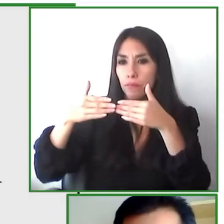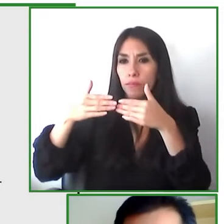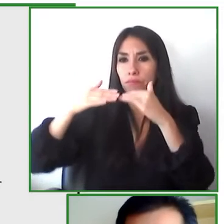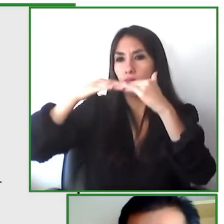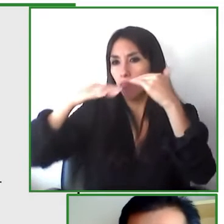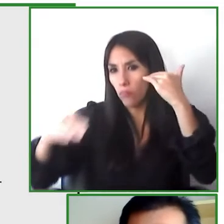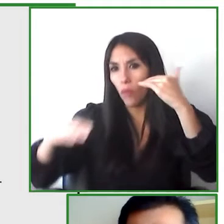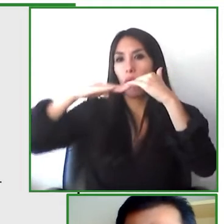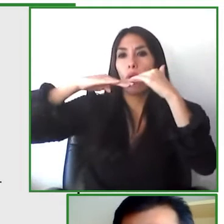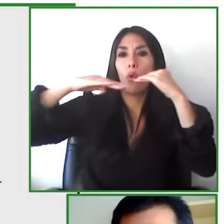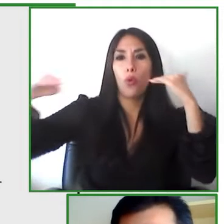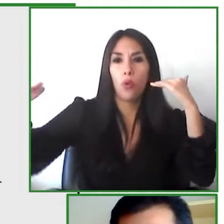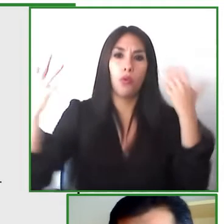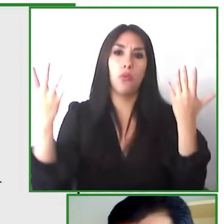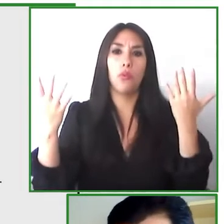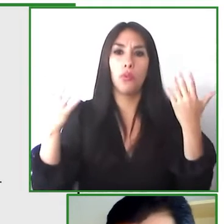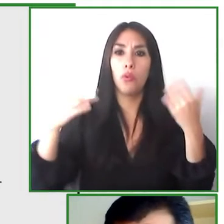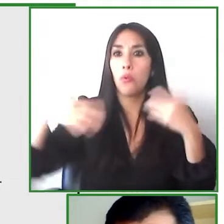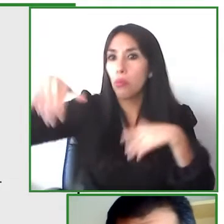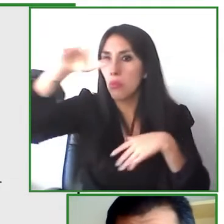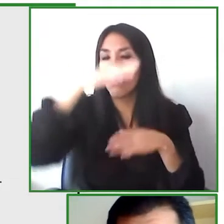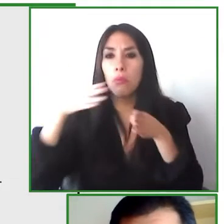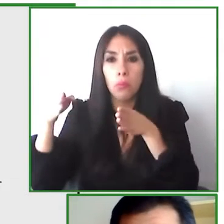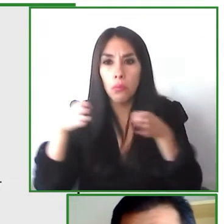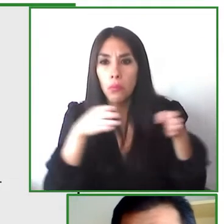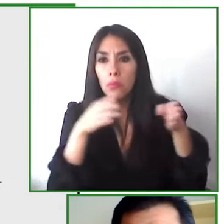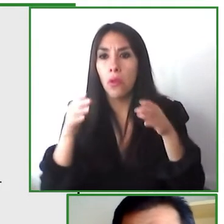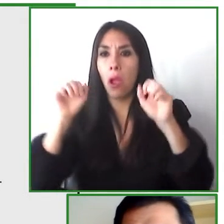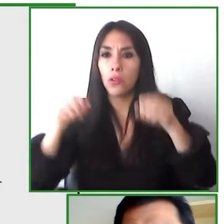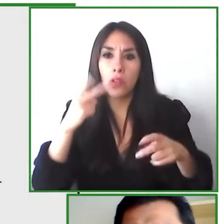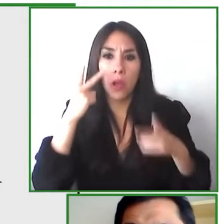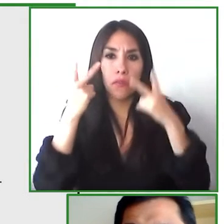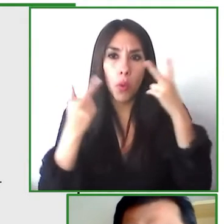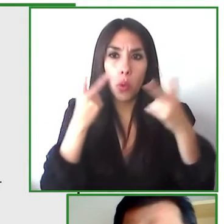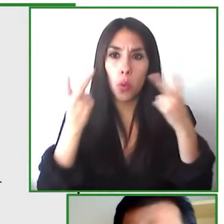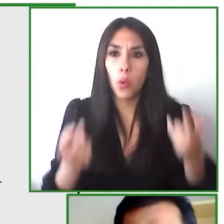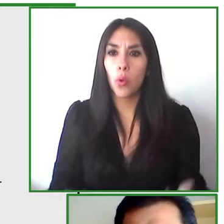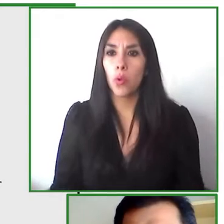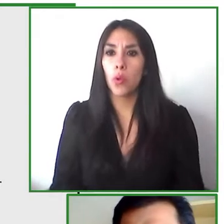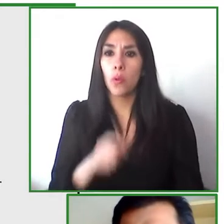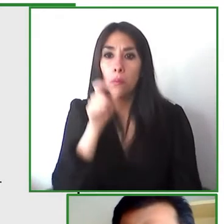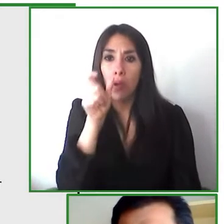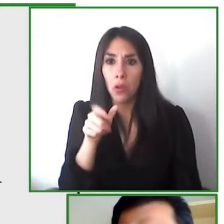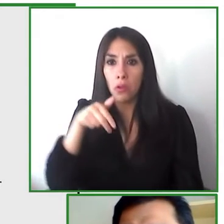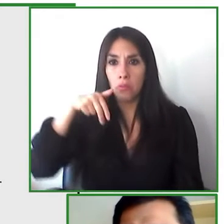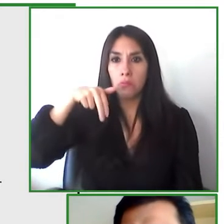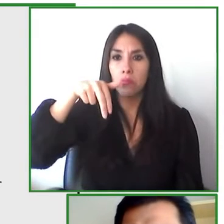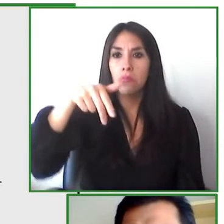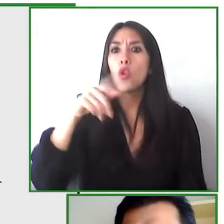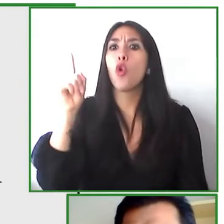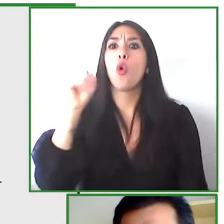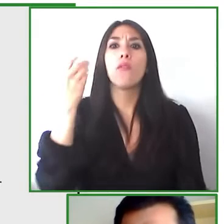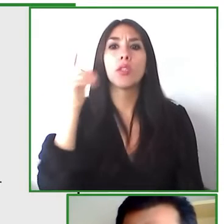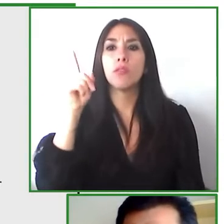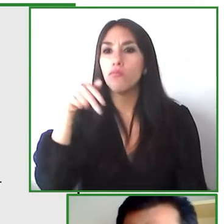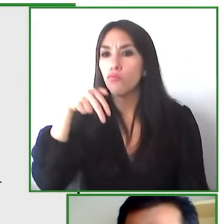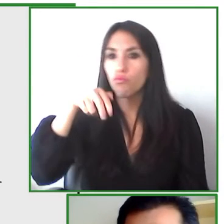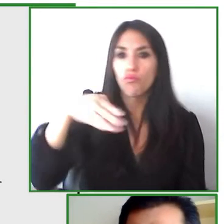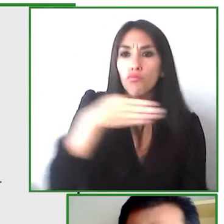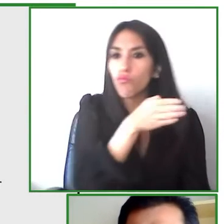to be passing over the dangers that might encounter construction they can see where are the pedestrian cars